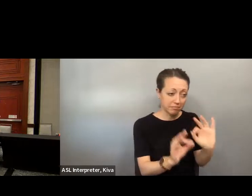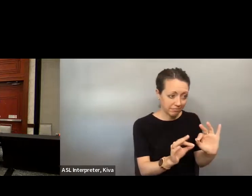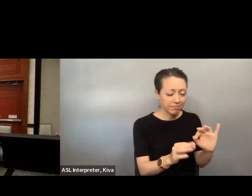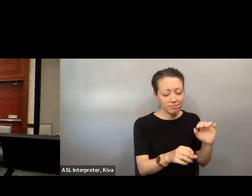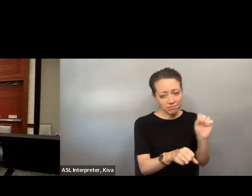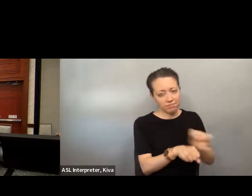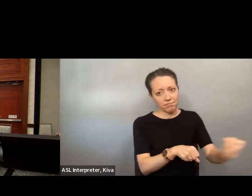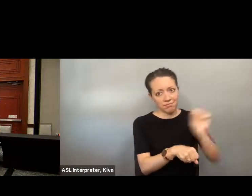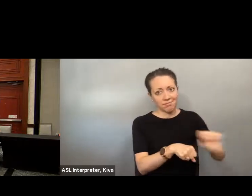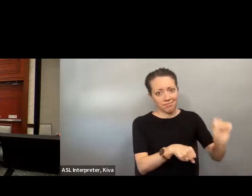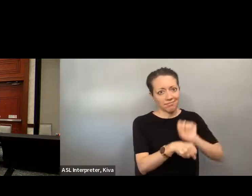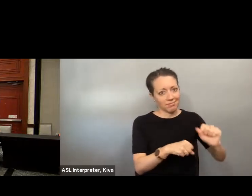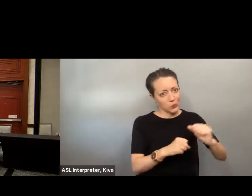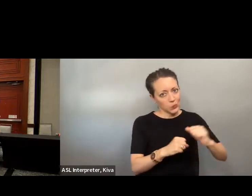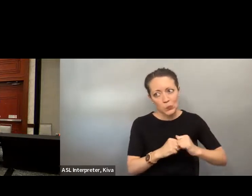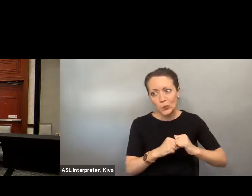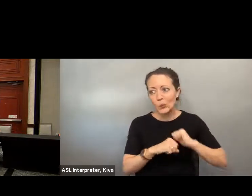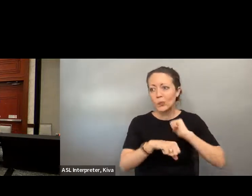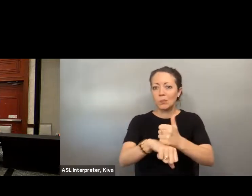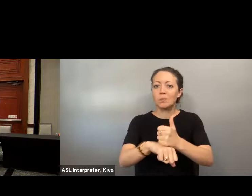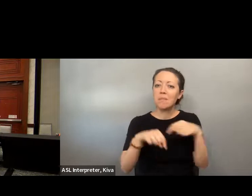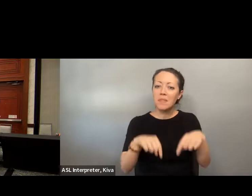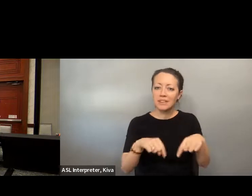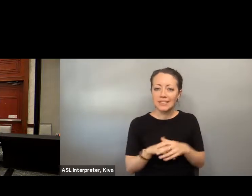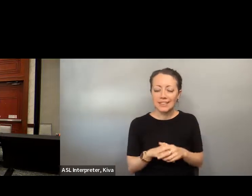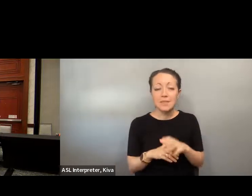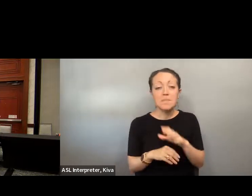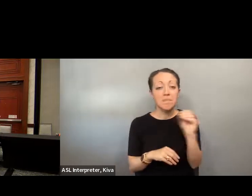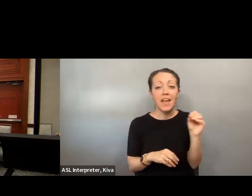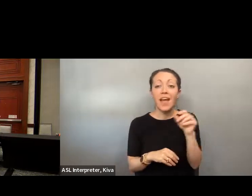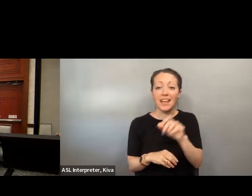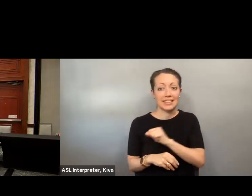especially want to thank the access to vote Florida coalition for their hard work and involvement to make this